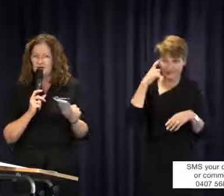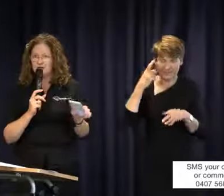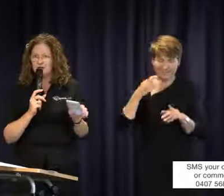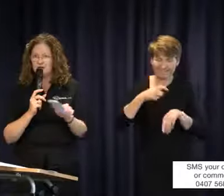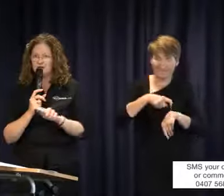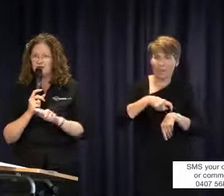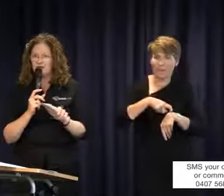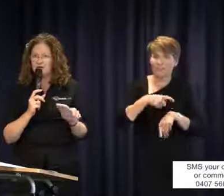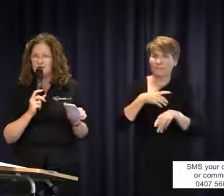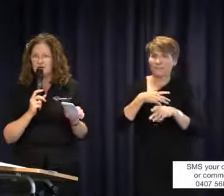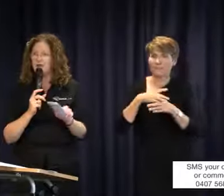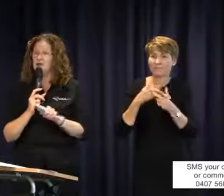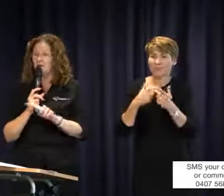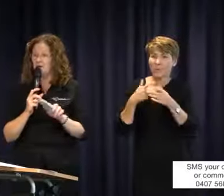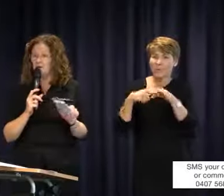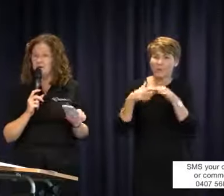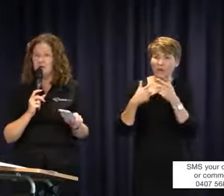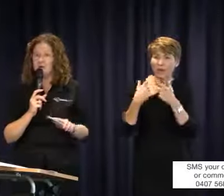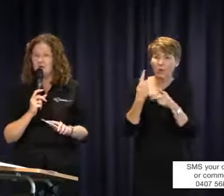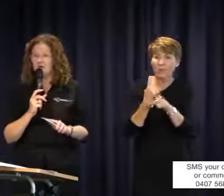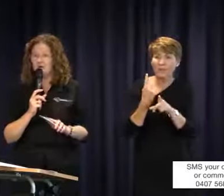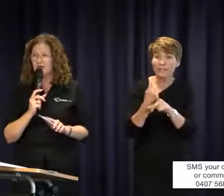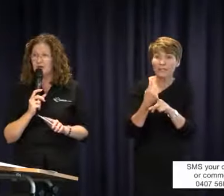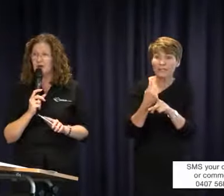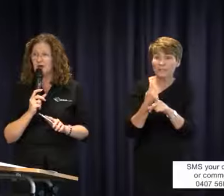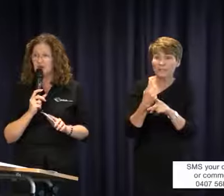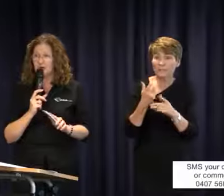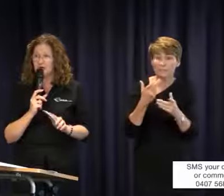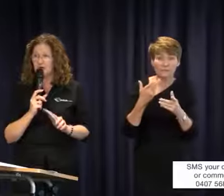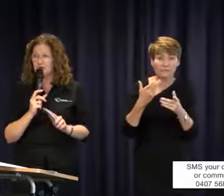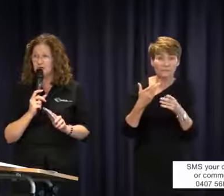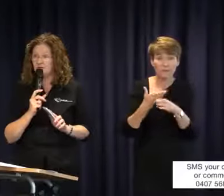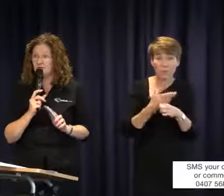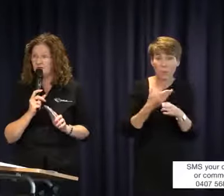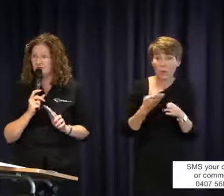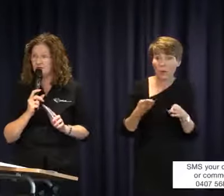or comments that people would like to make before we close the question and discussion